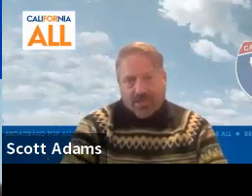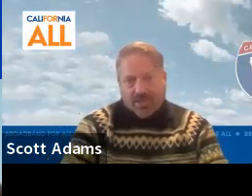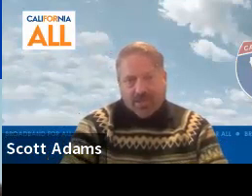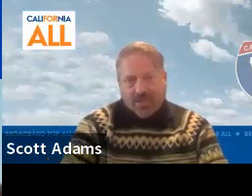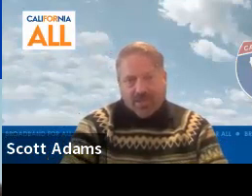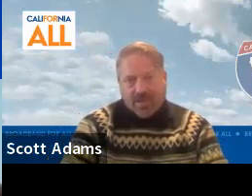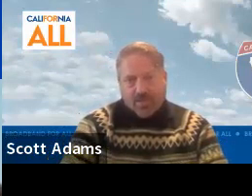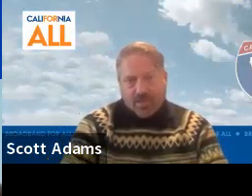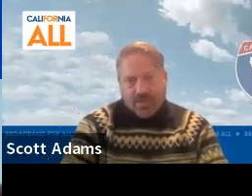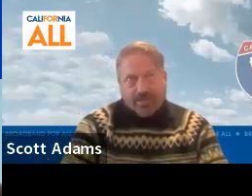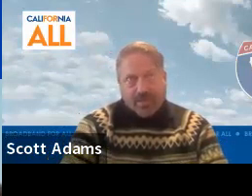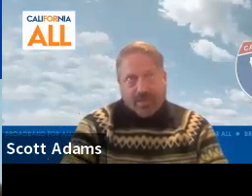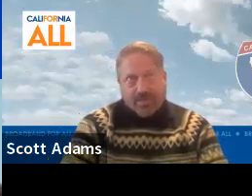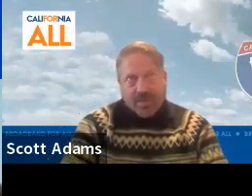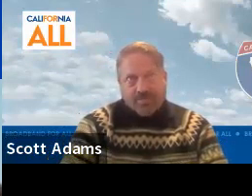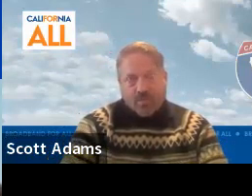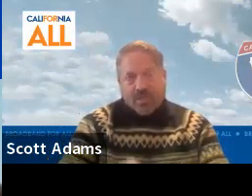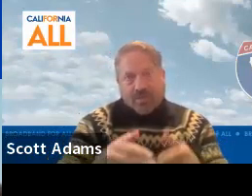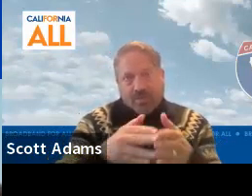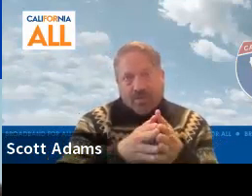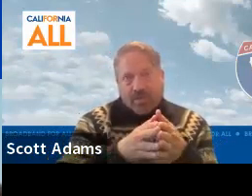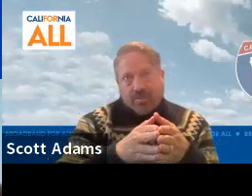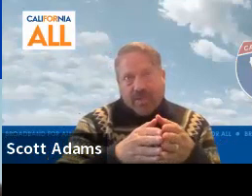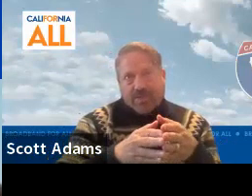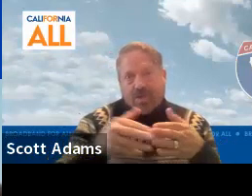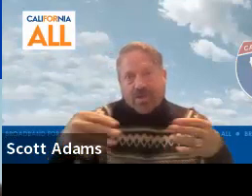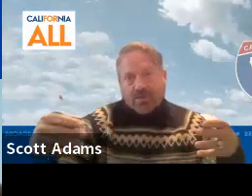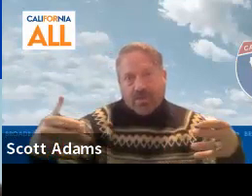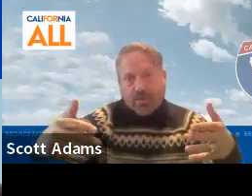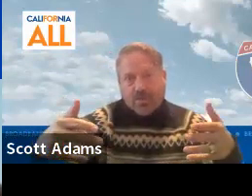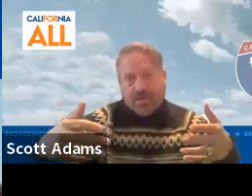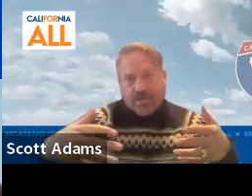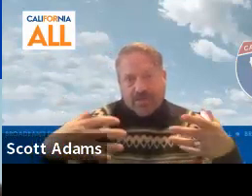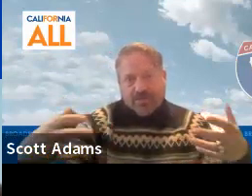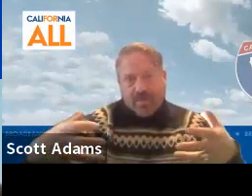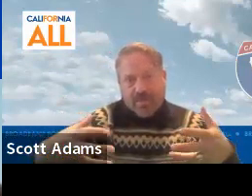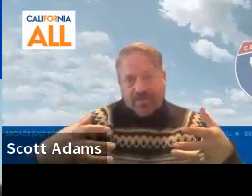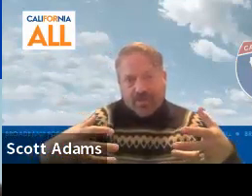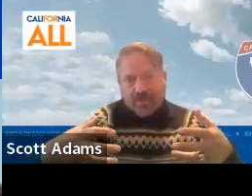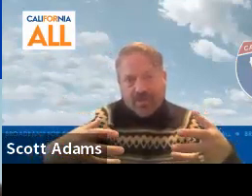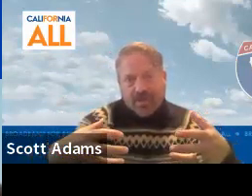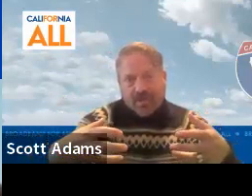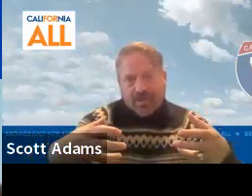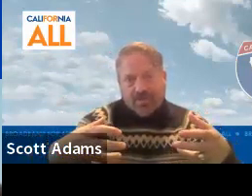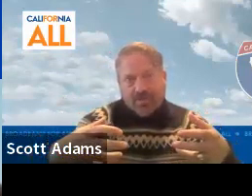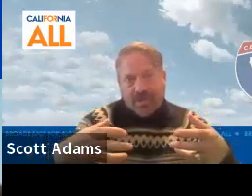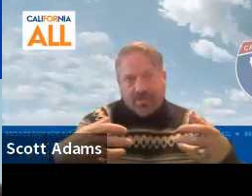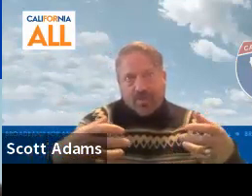They did really wanted to acknowledge what you were saying is that for many of the cover